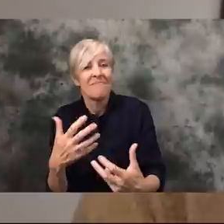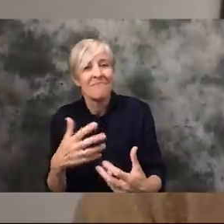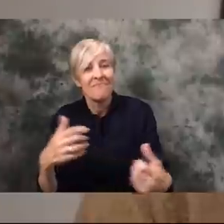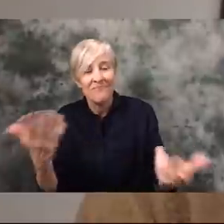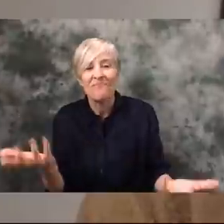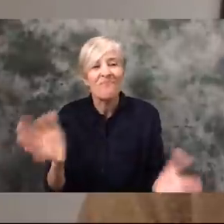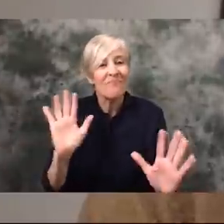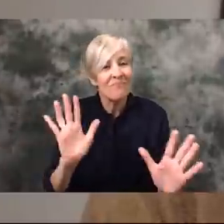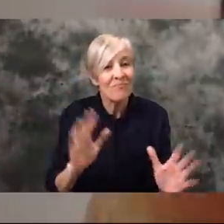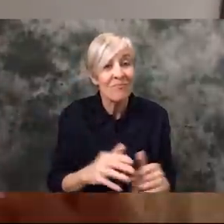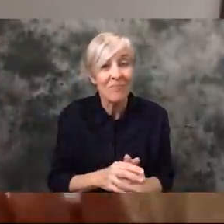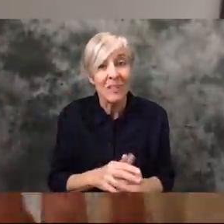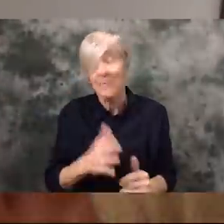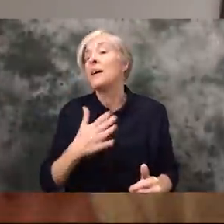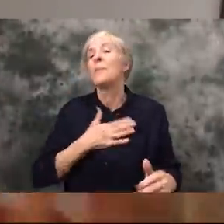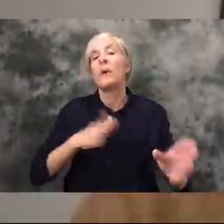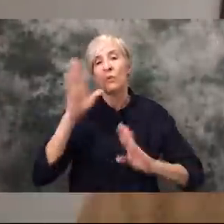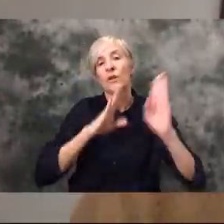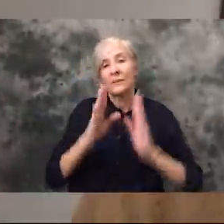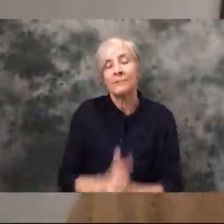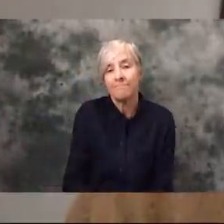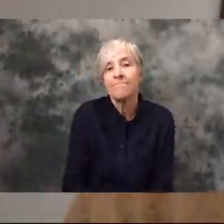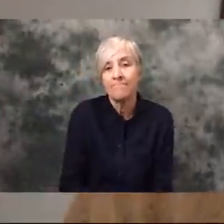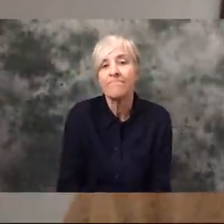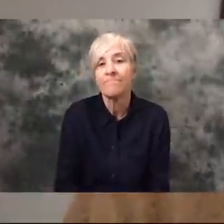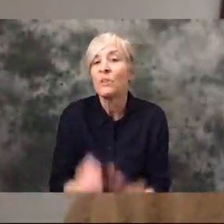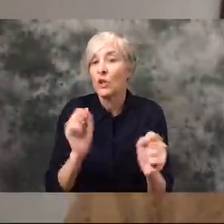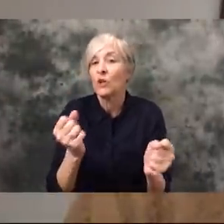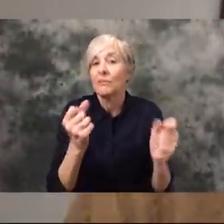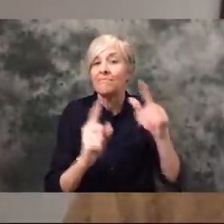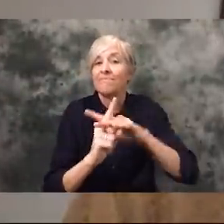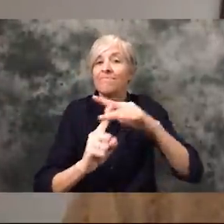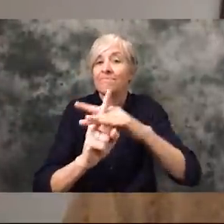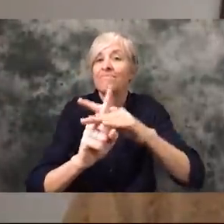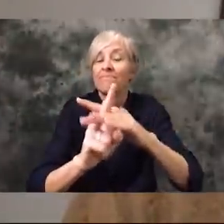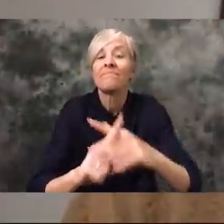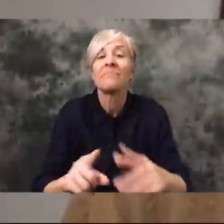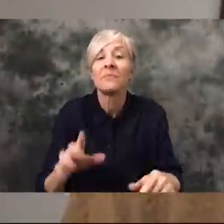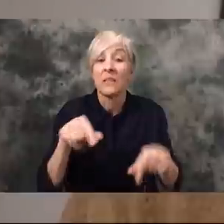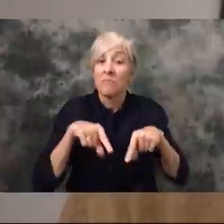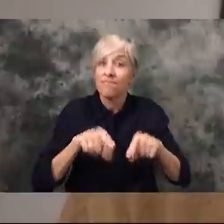that but those those are worries that I that I have that could become an issue if this goes on for too long.